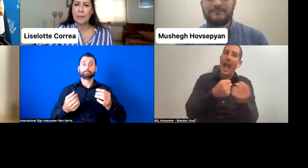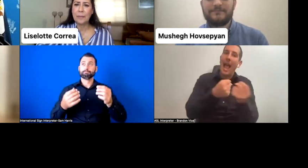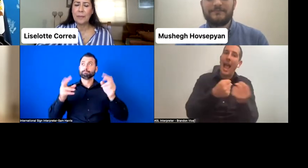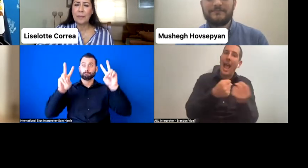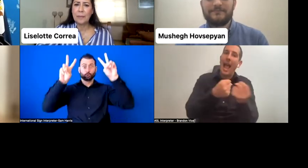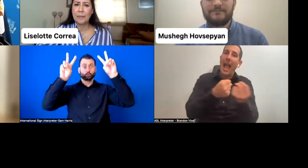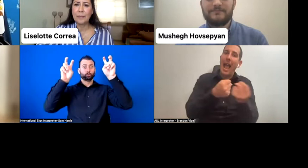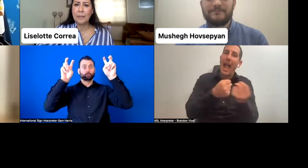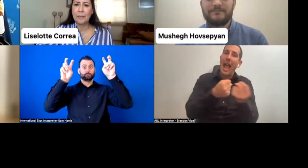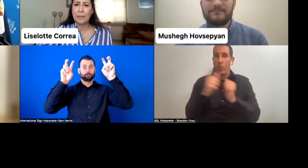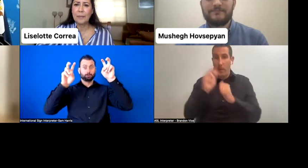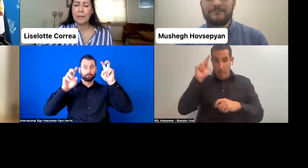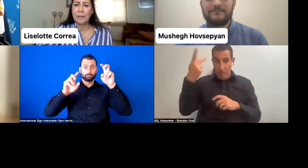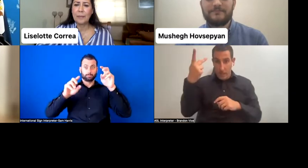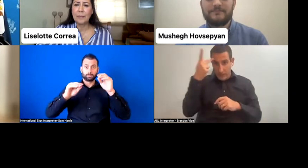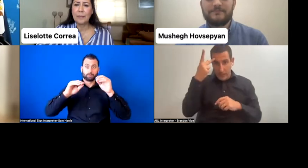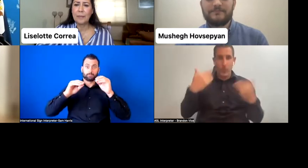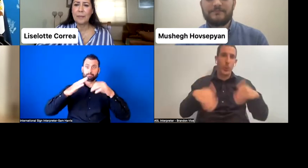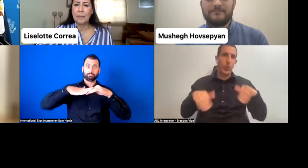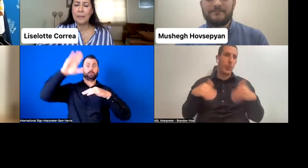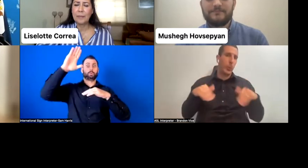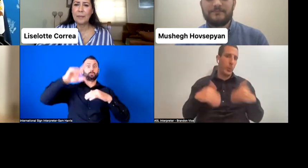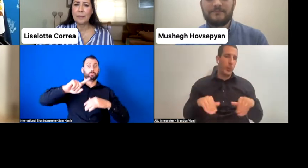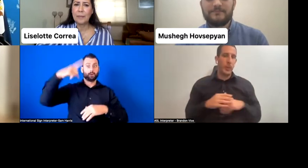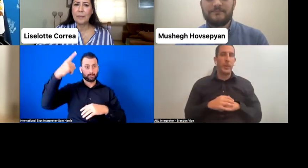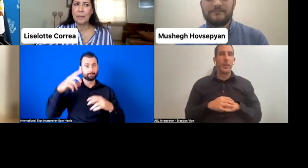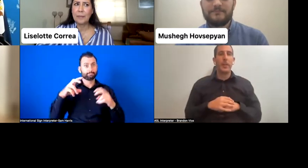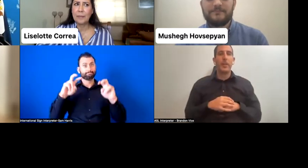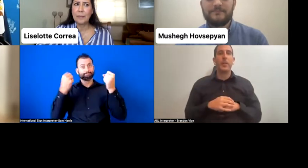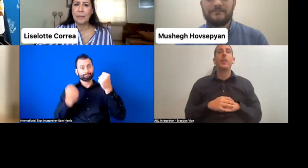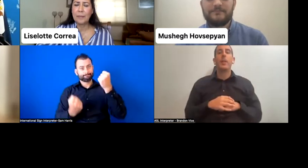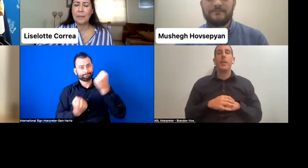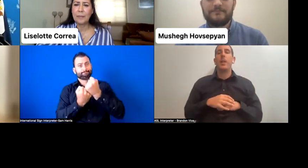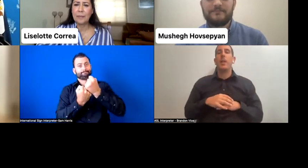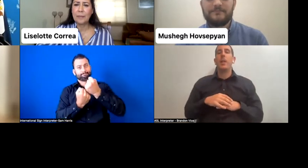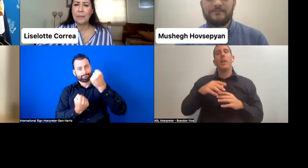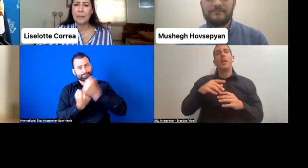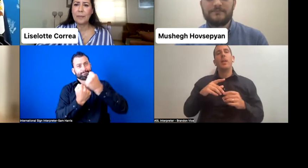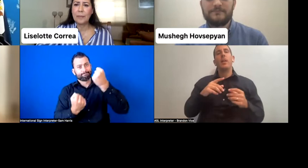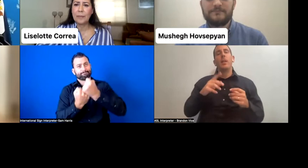Actually, during your expose, I can't remember, one person talked specifically about how